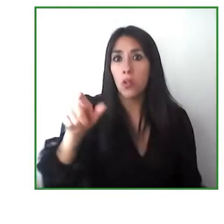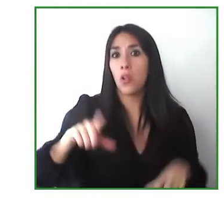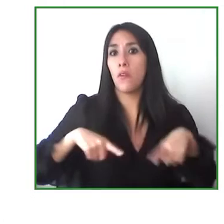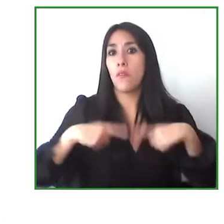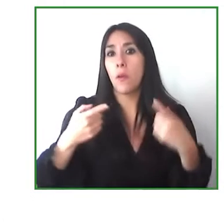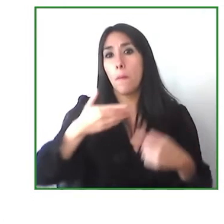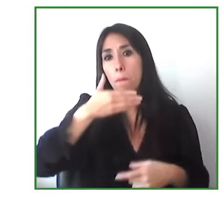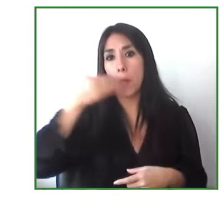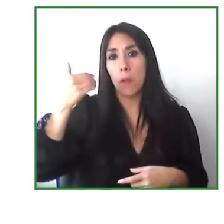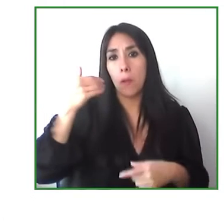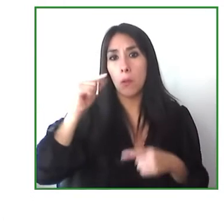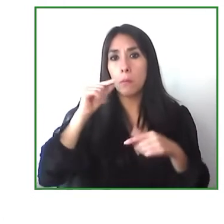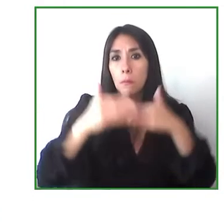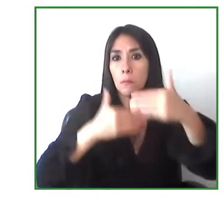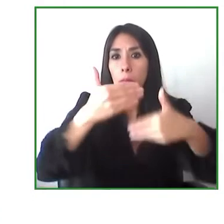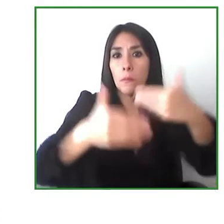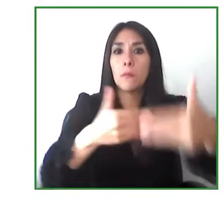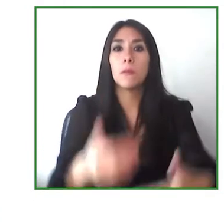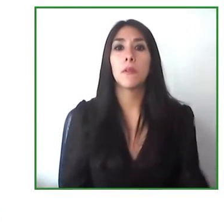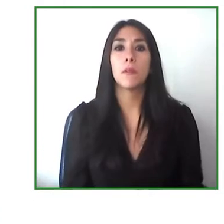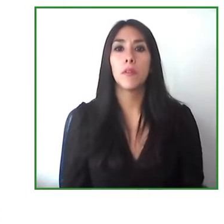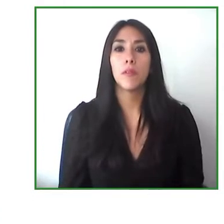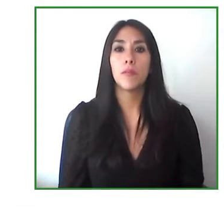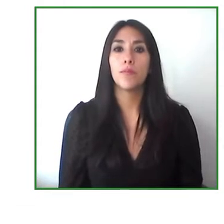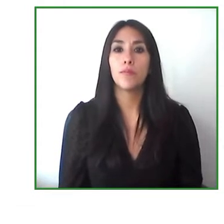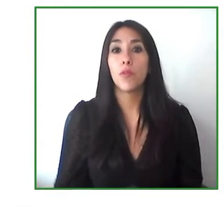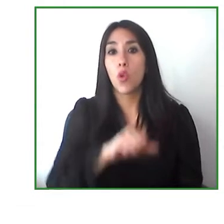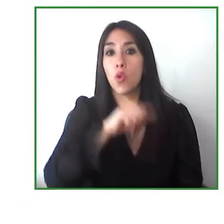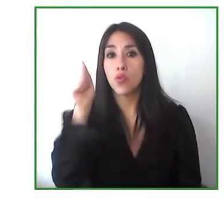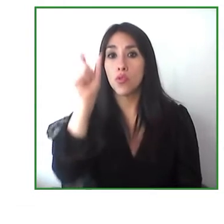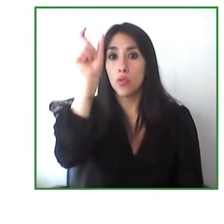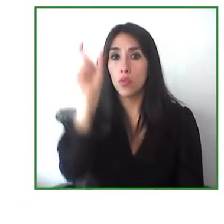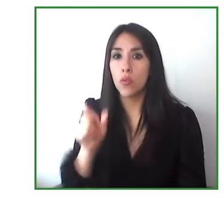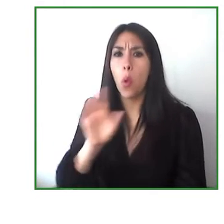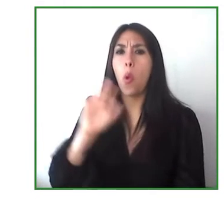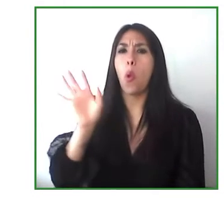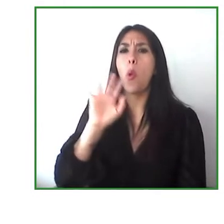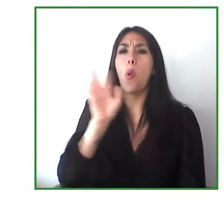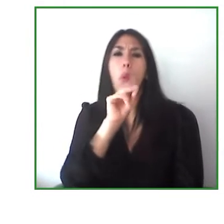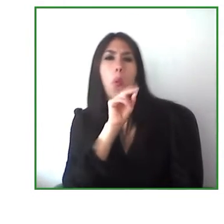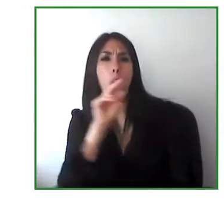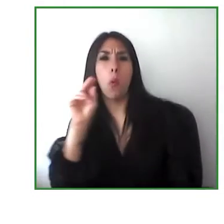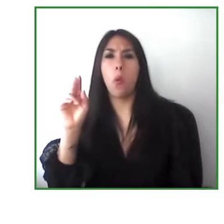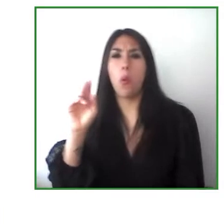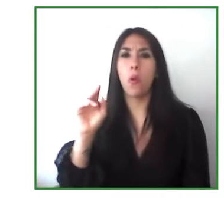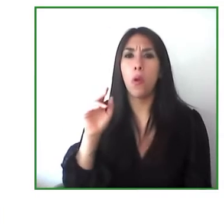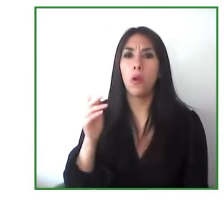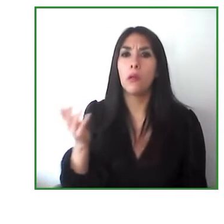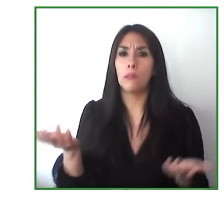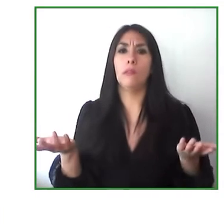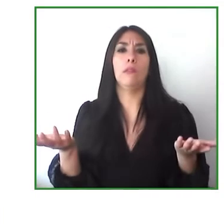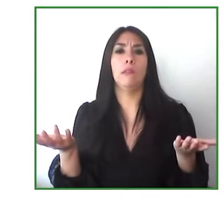is something that we cannot argue about and that strengthens us and it anchors